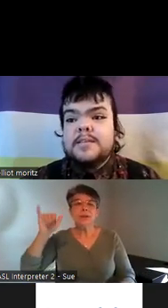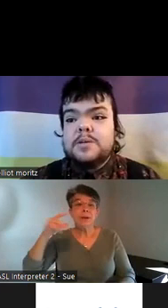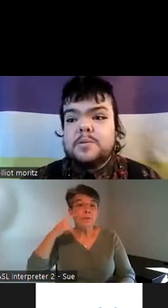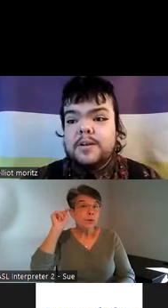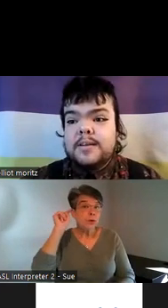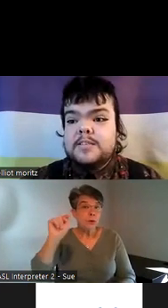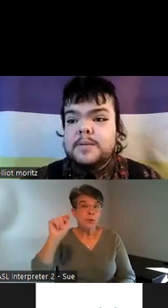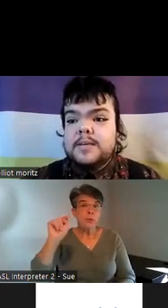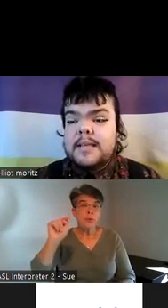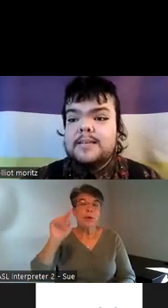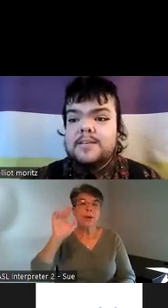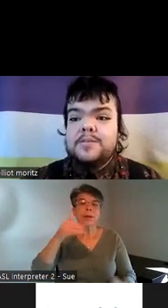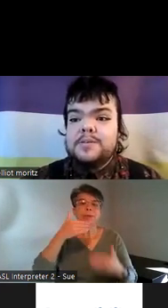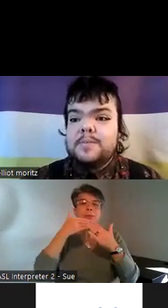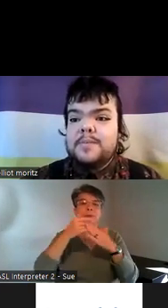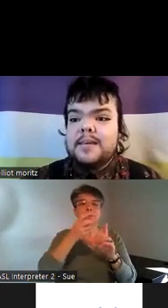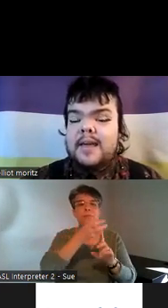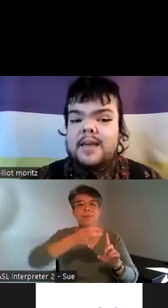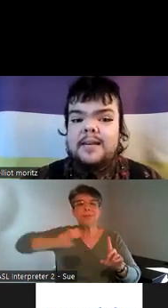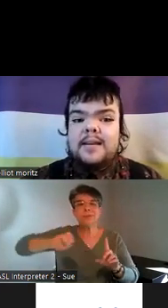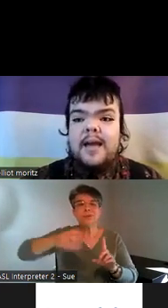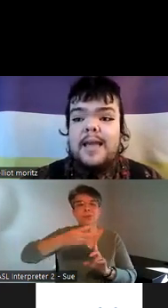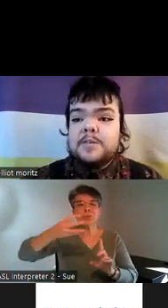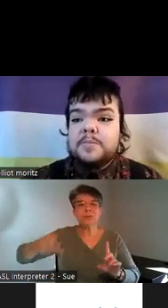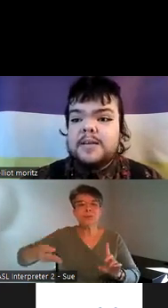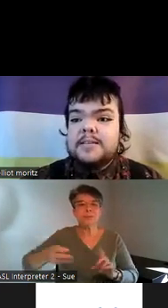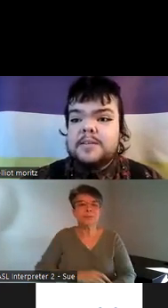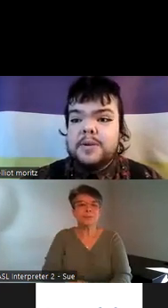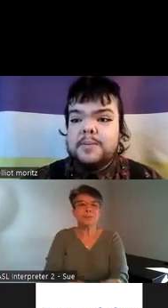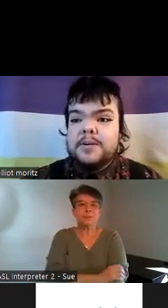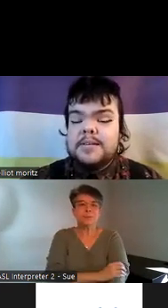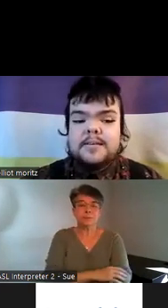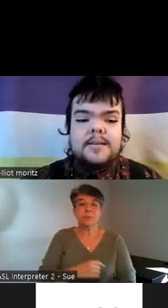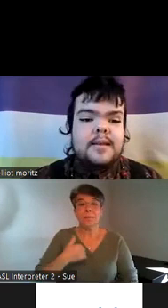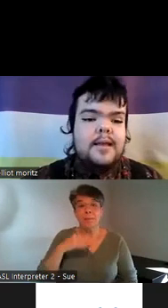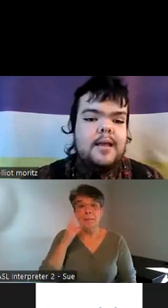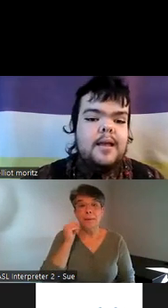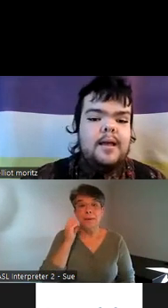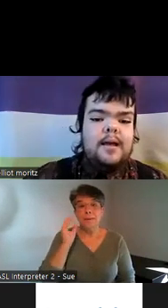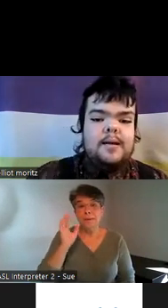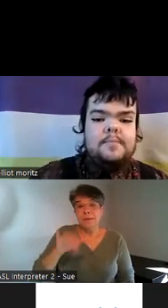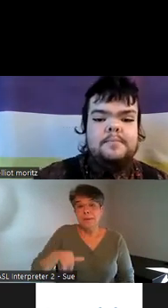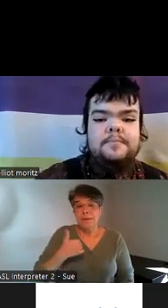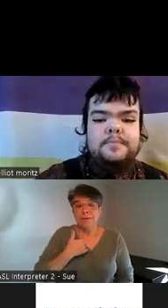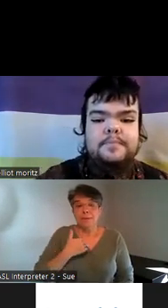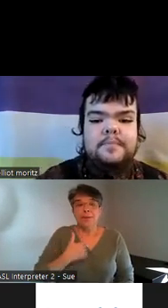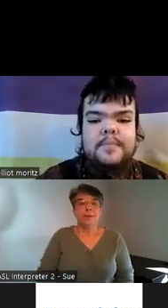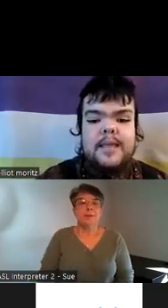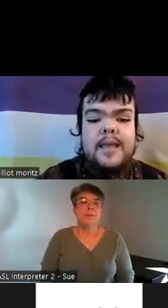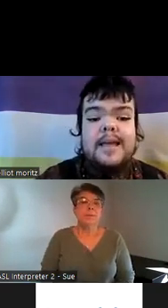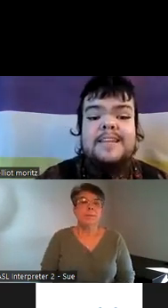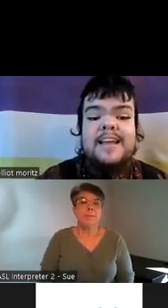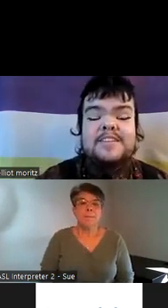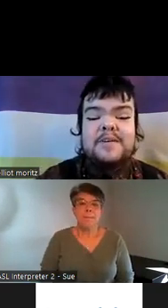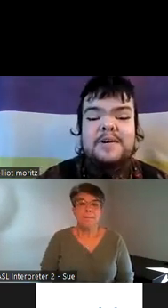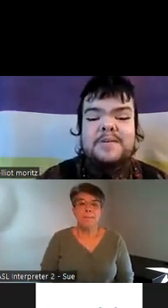into queerness because that is also something that I experience as a queer person um the next photo